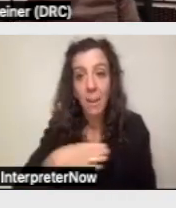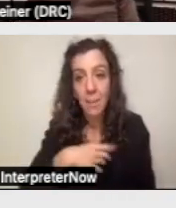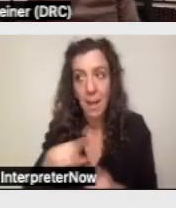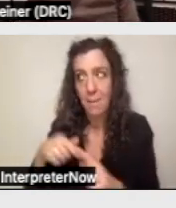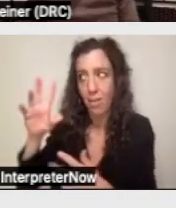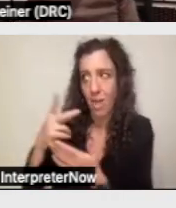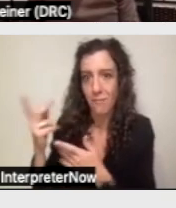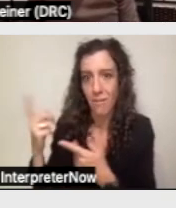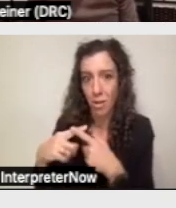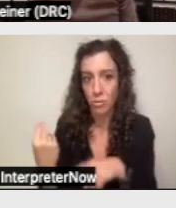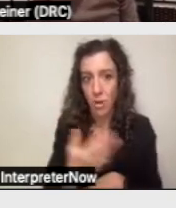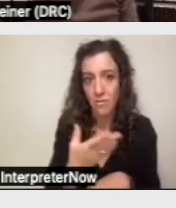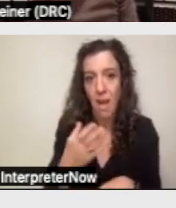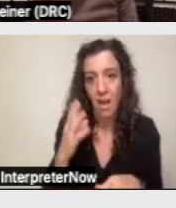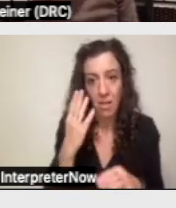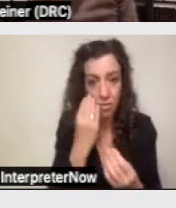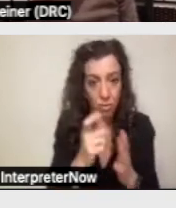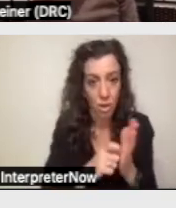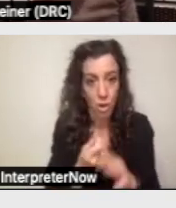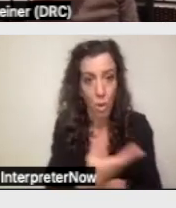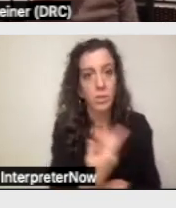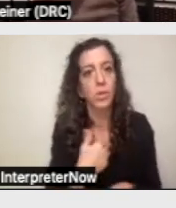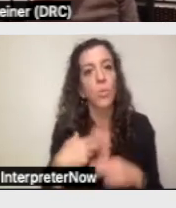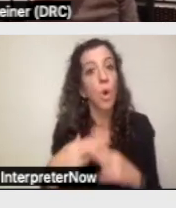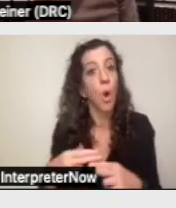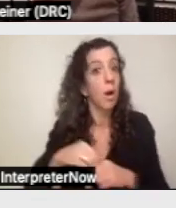We call this in our system a 4731 Complaint,